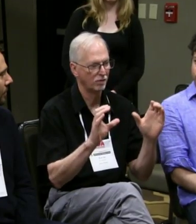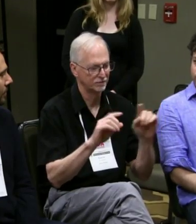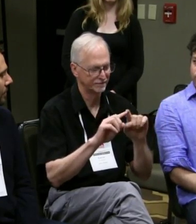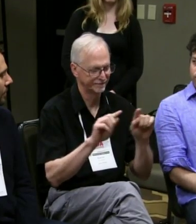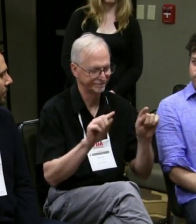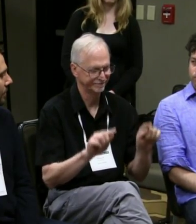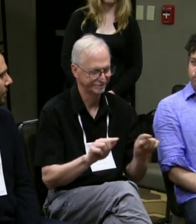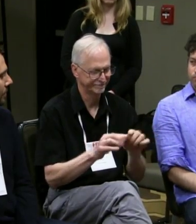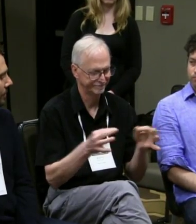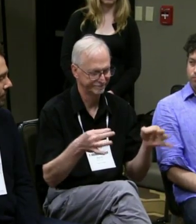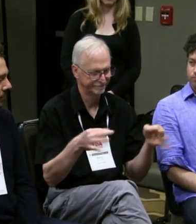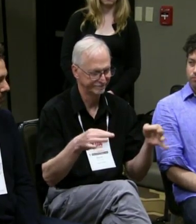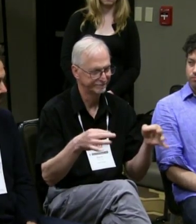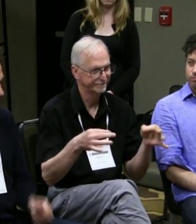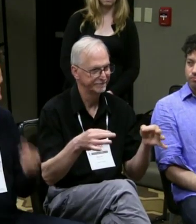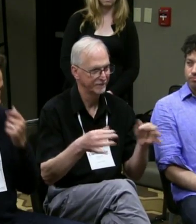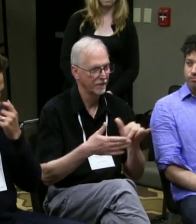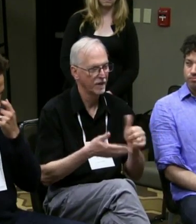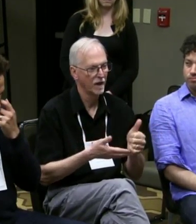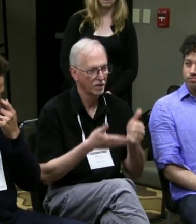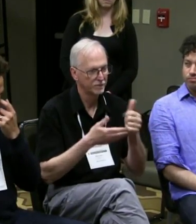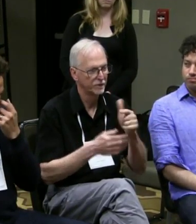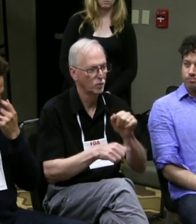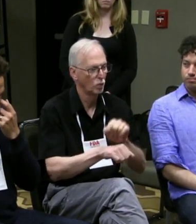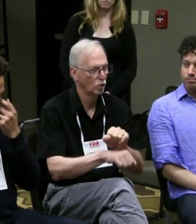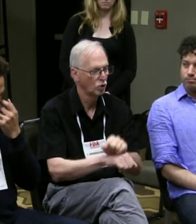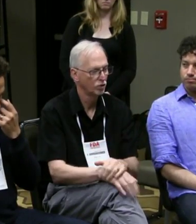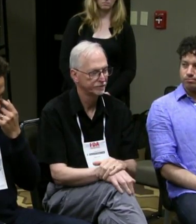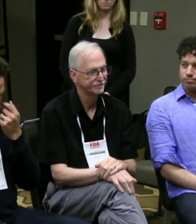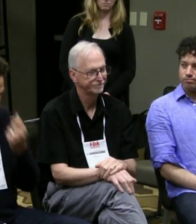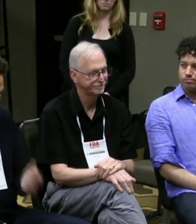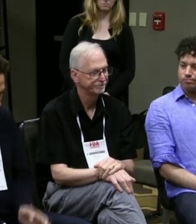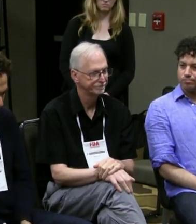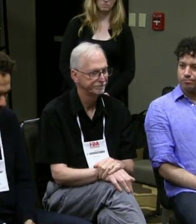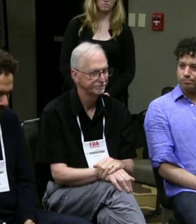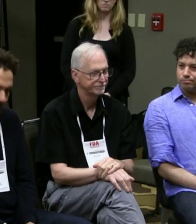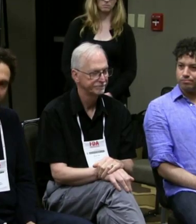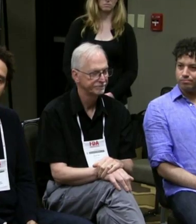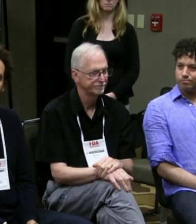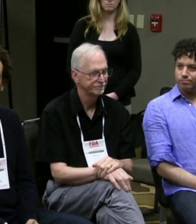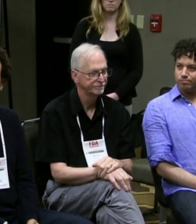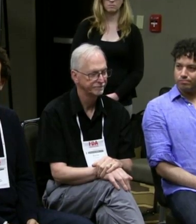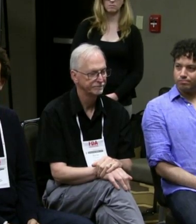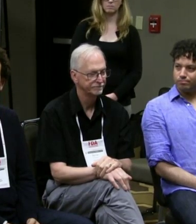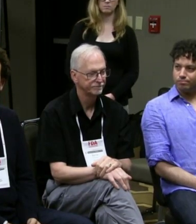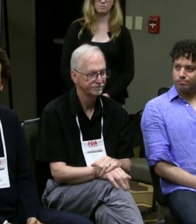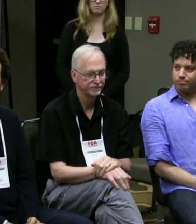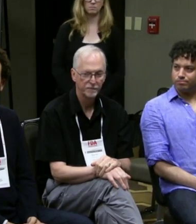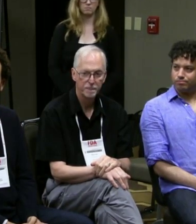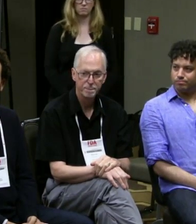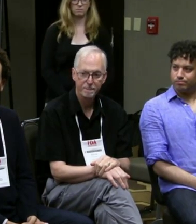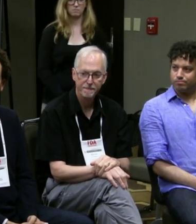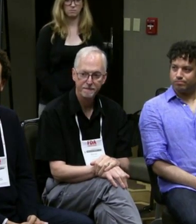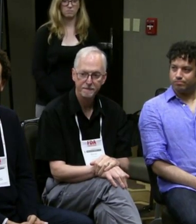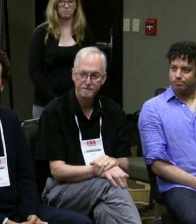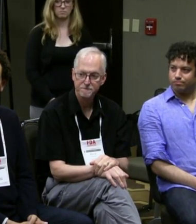about access and having some form of certification or something that would help the work and help artists get in.